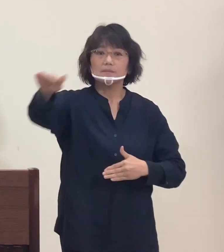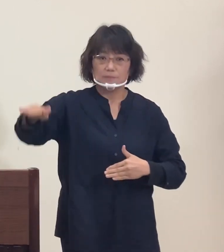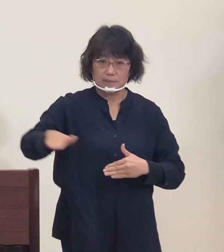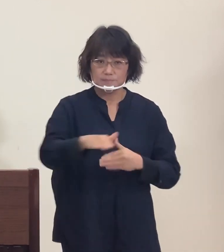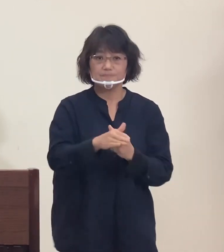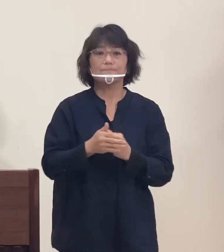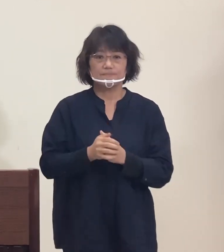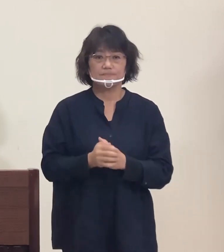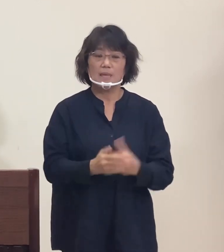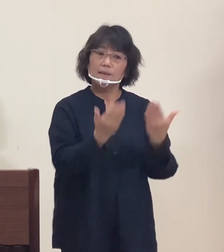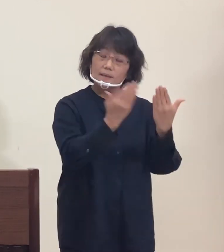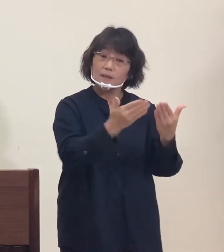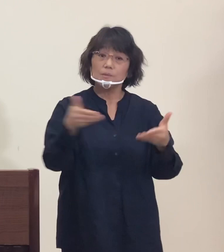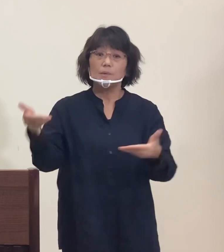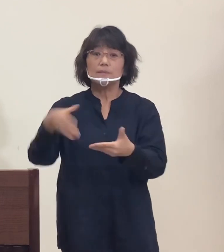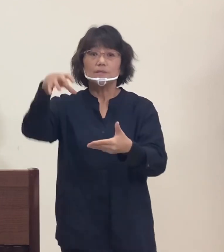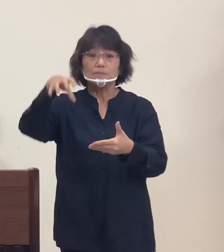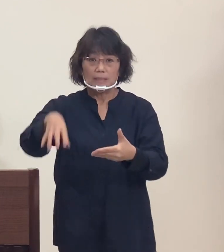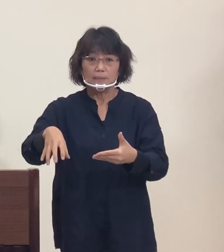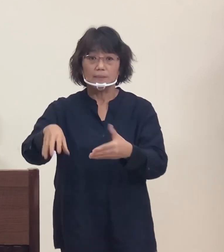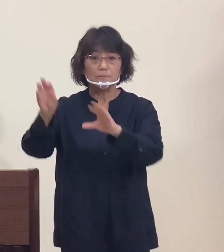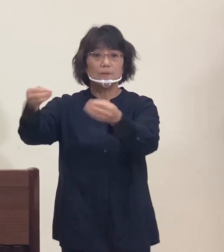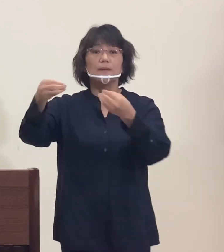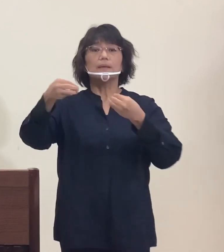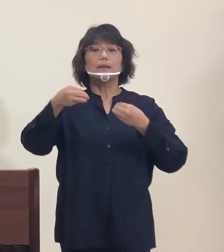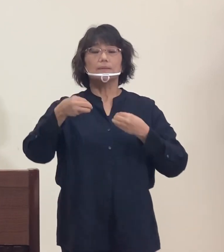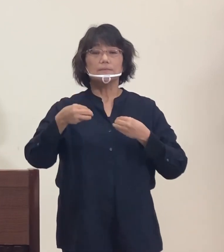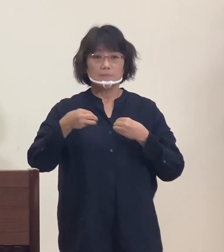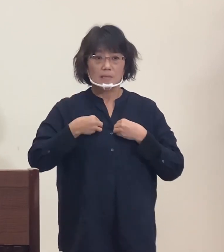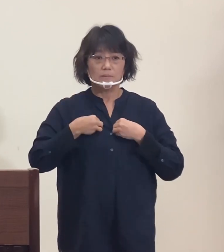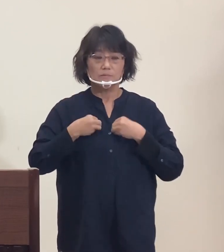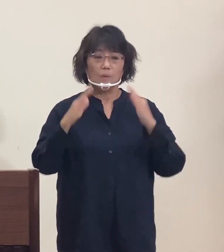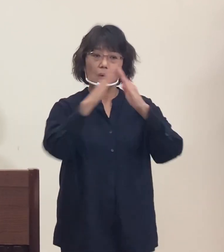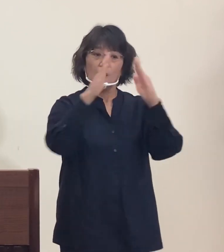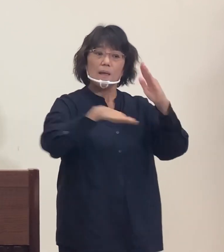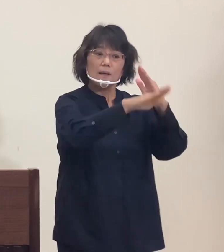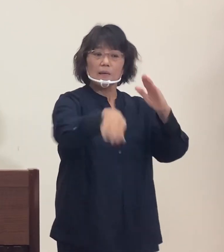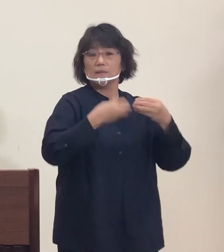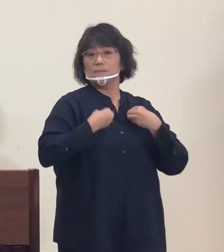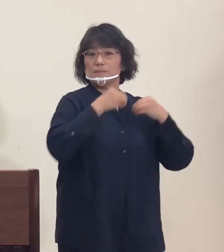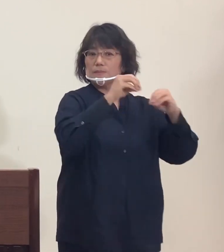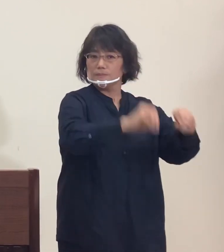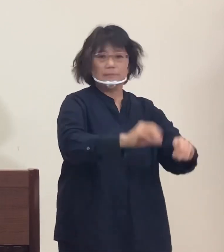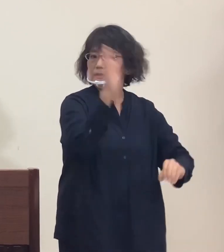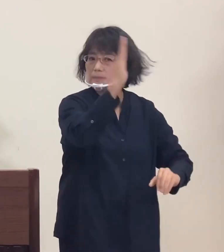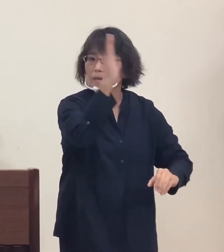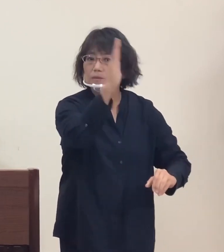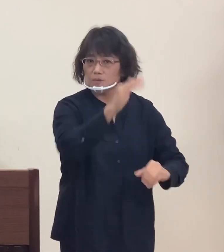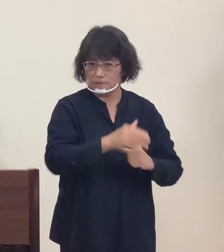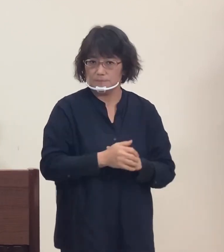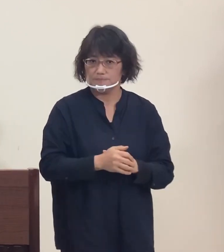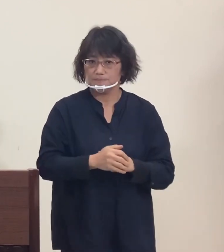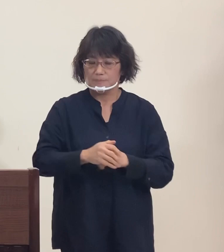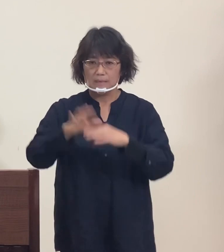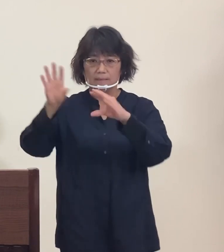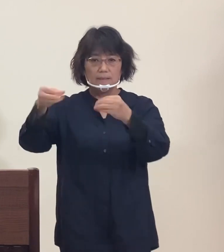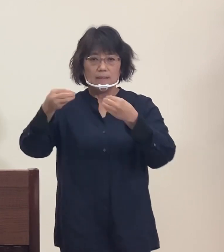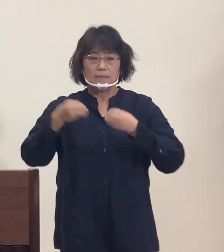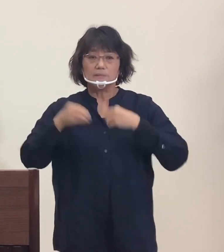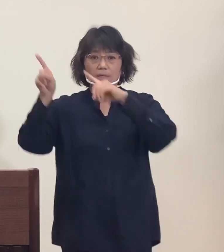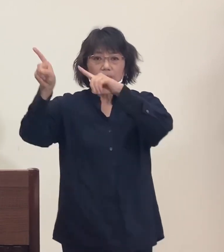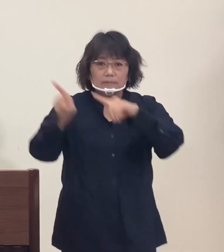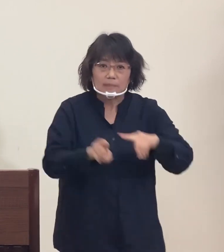until the virus is under control, to prevent spreading viruses picked-up at work or school at your own home,